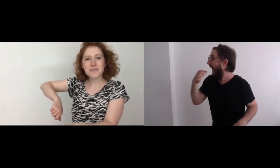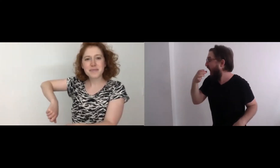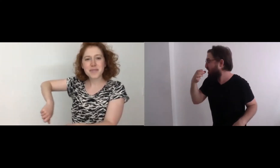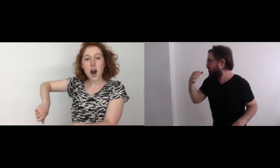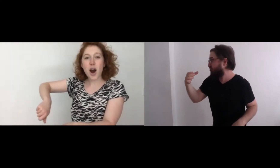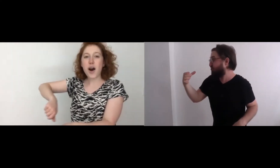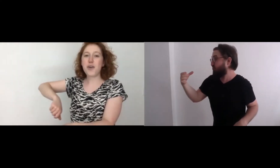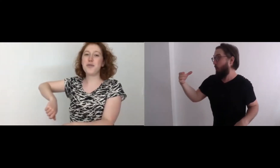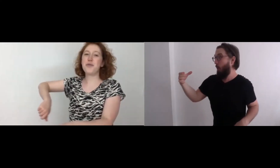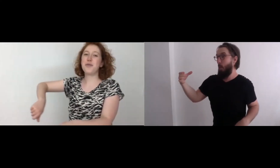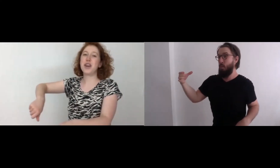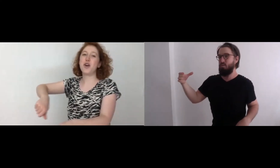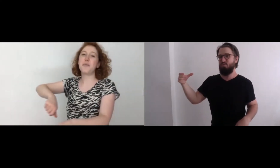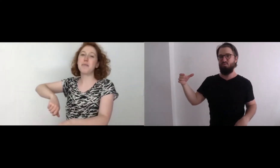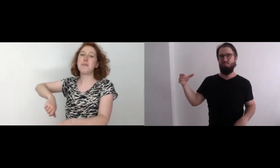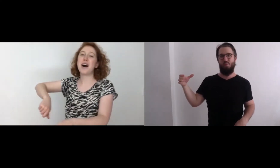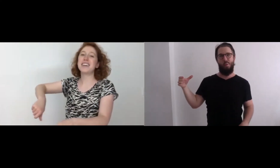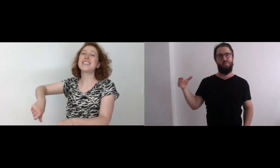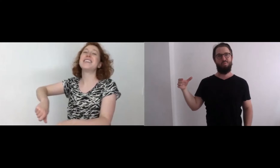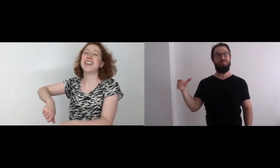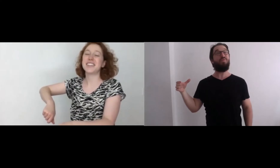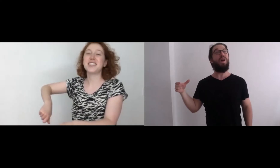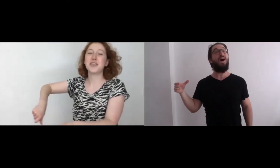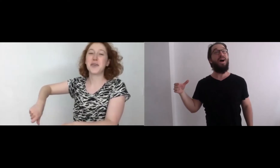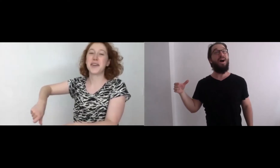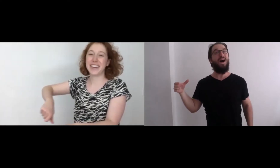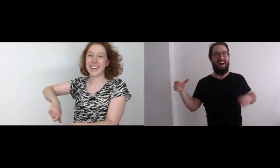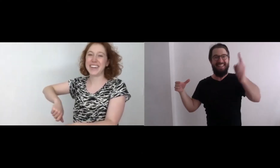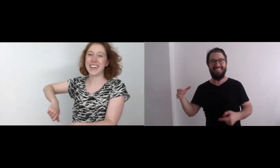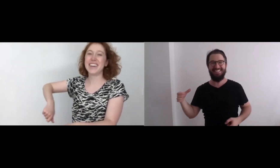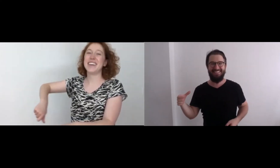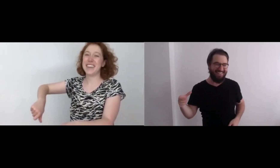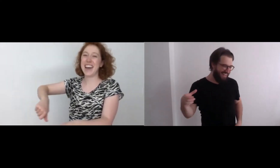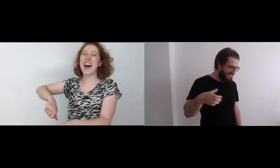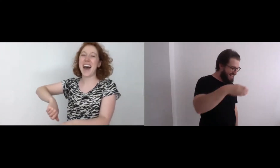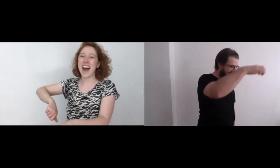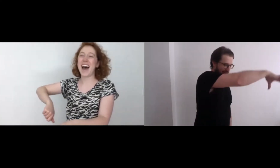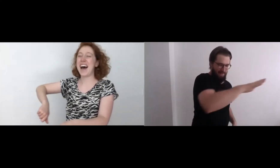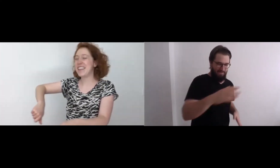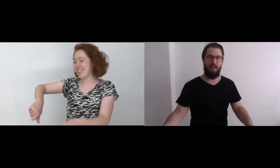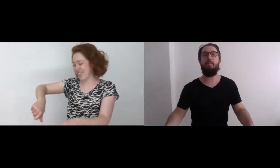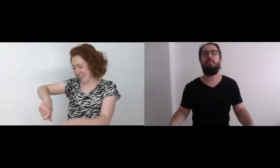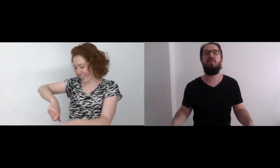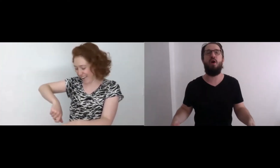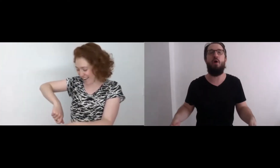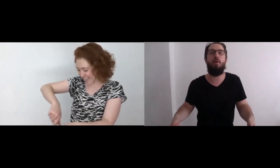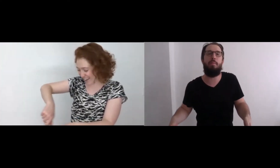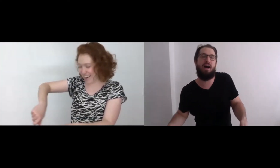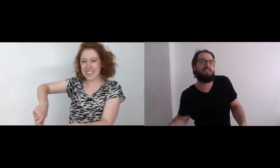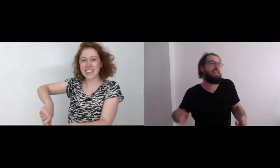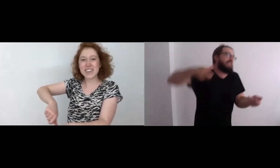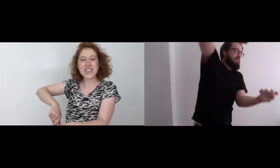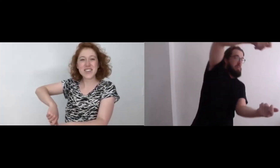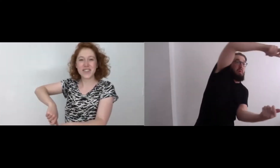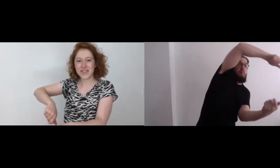[gasp] Oooh, he opened up a box; that's a donut. It's a donut! I'm gonna put the whole box in.